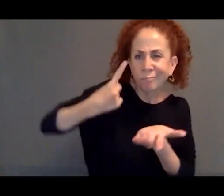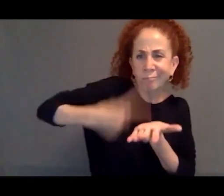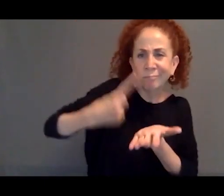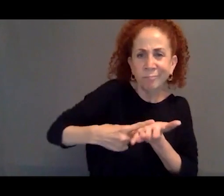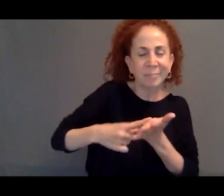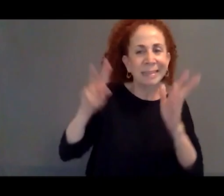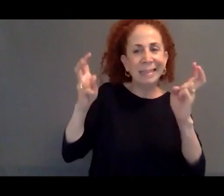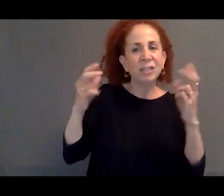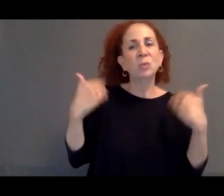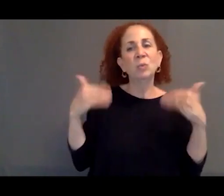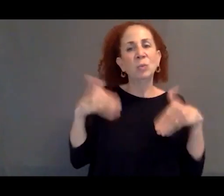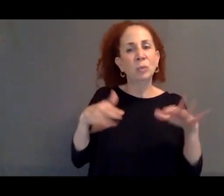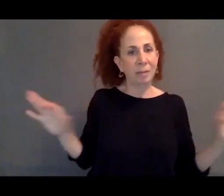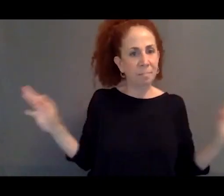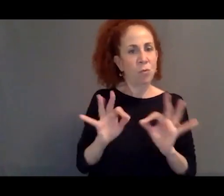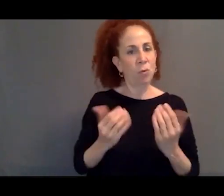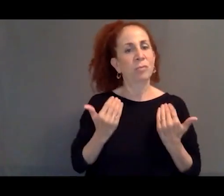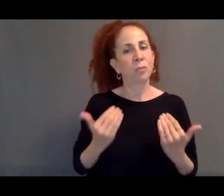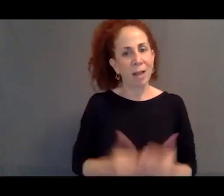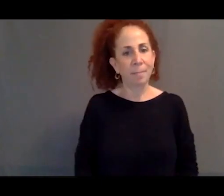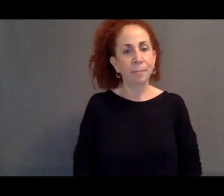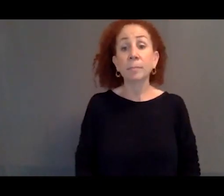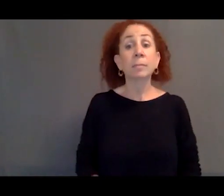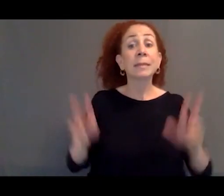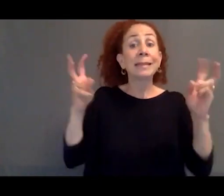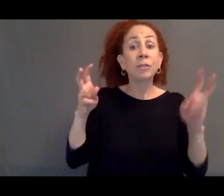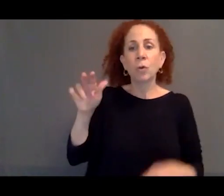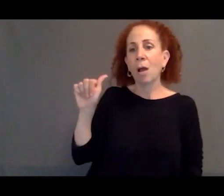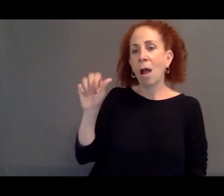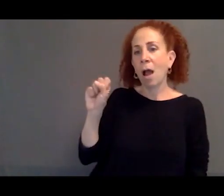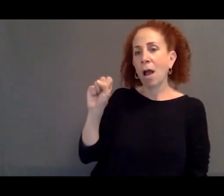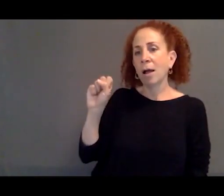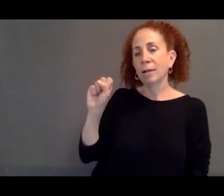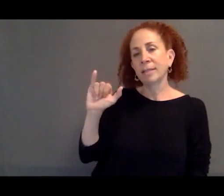of our time, which is asylum.